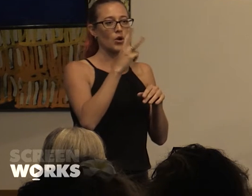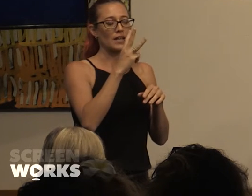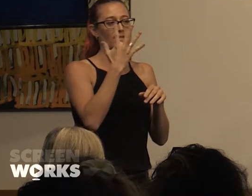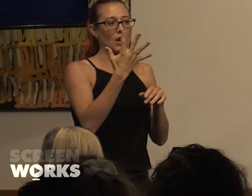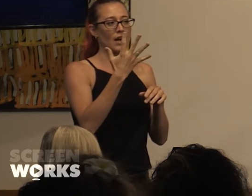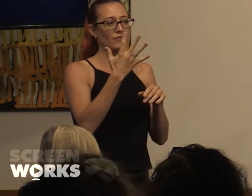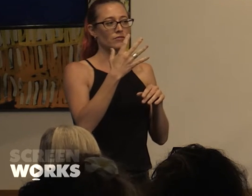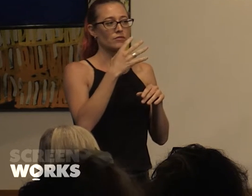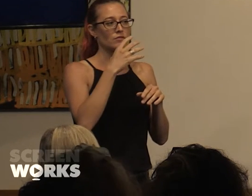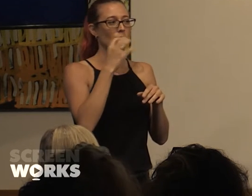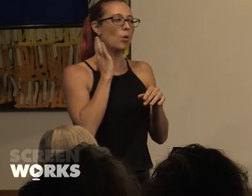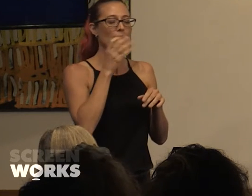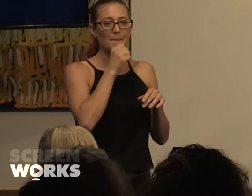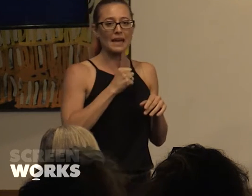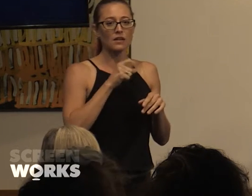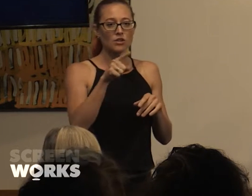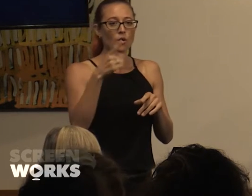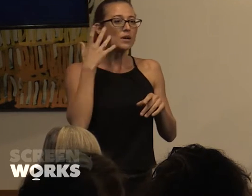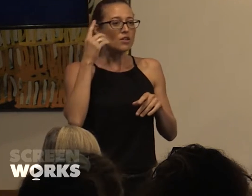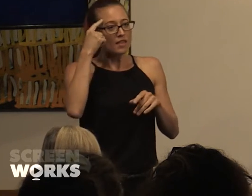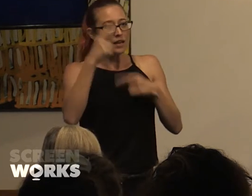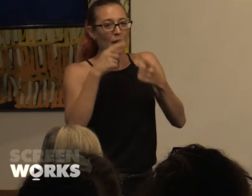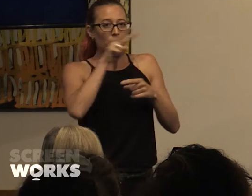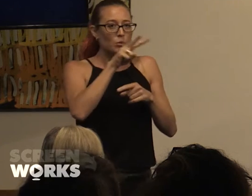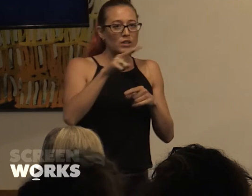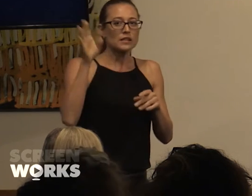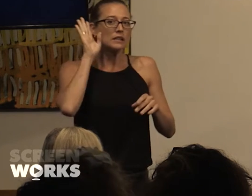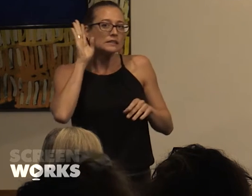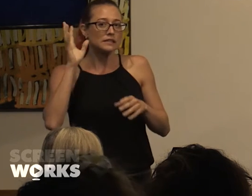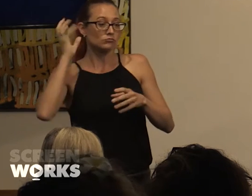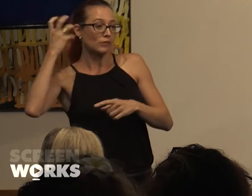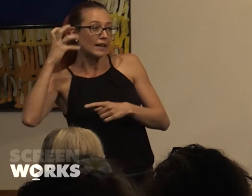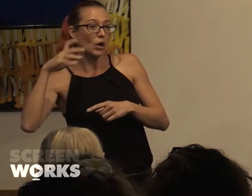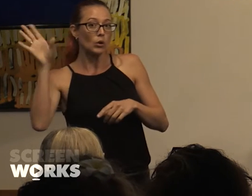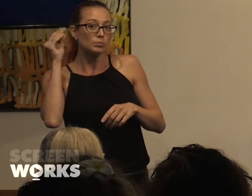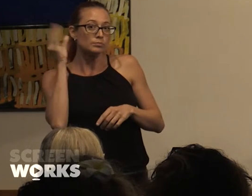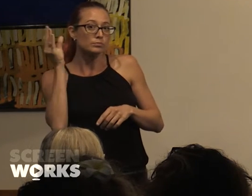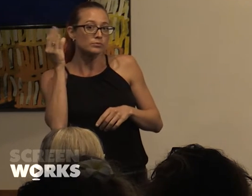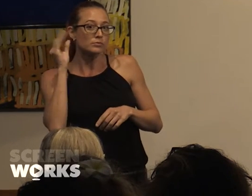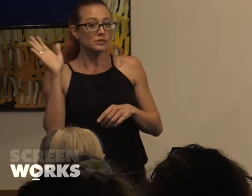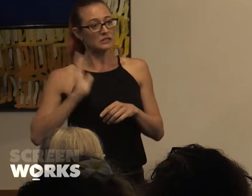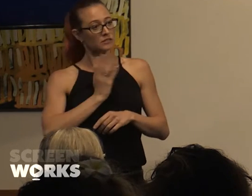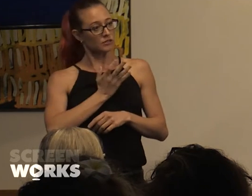day-to-day, what's running through your ears, about what's going on if you're radio listeners, it's just interesting what that